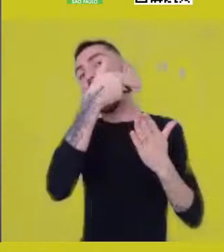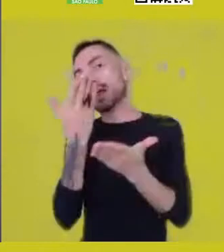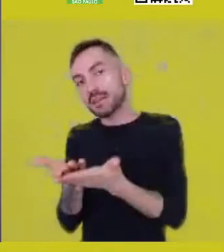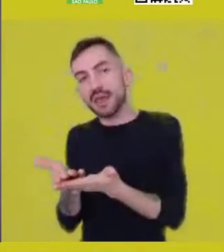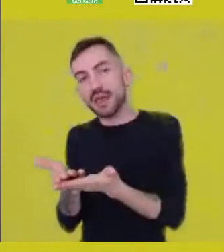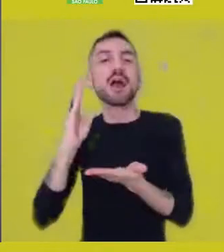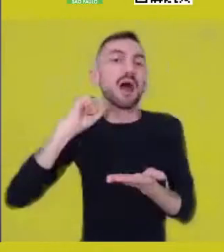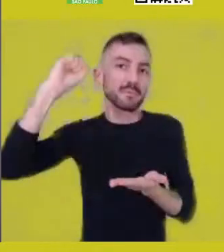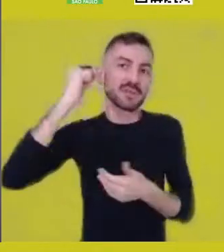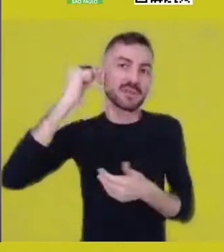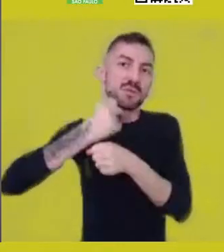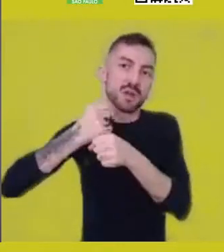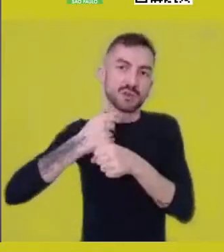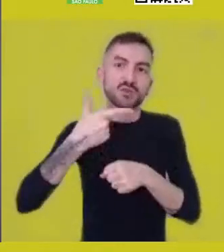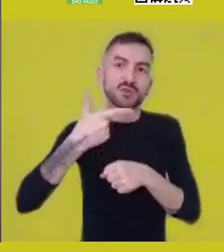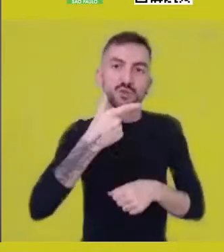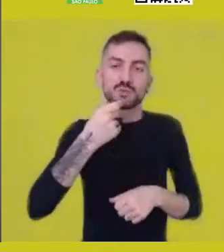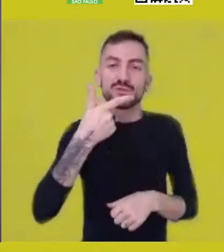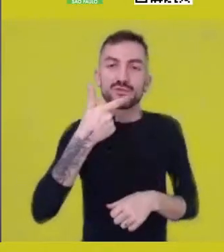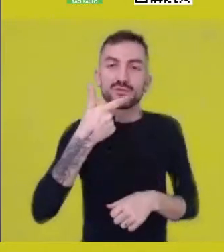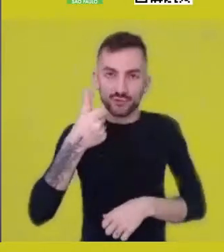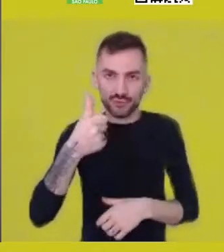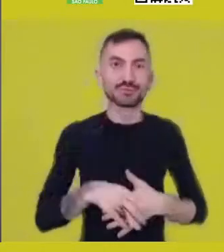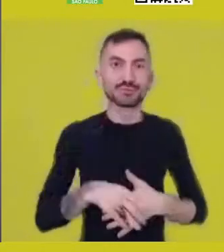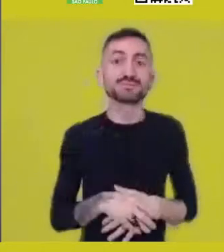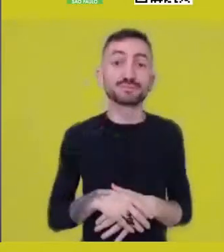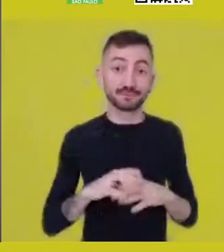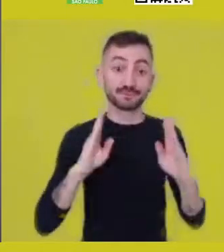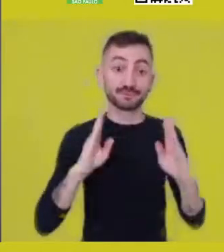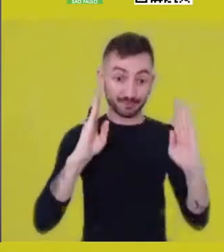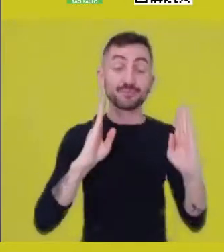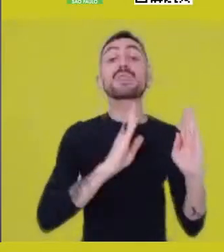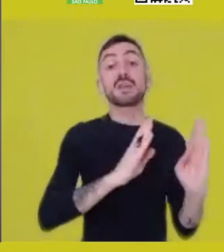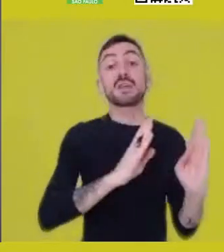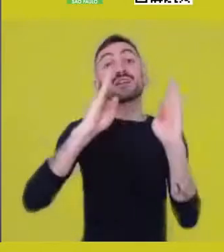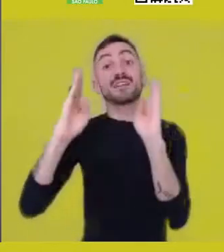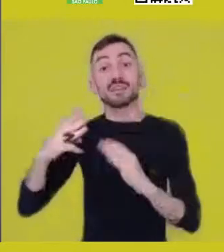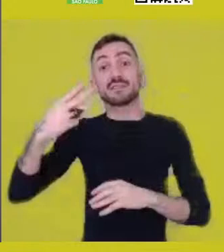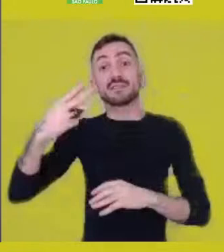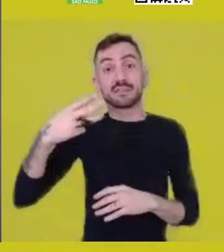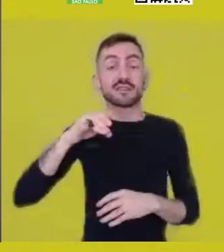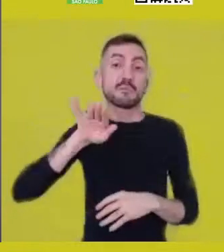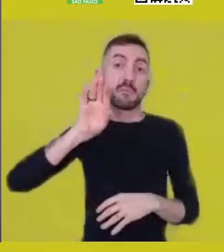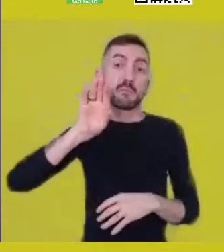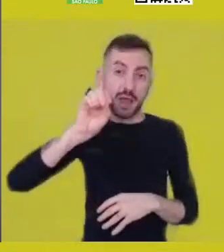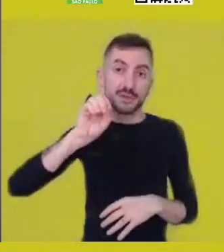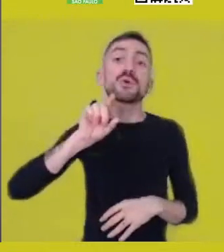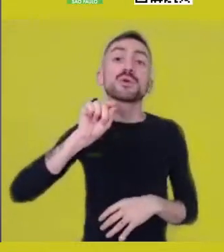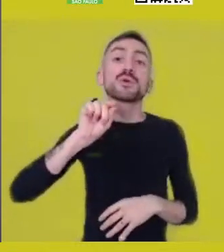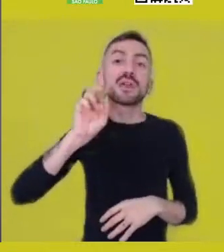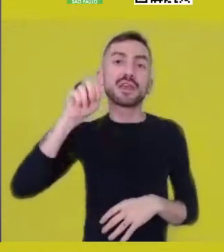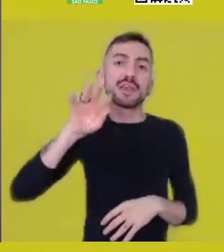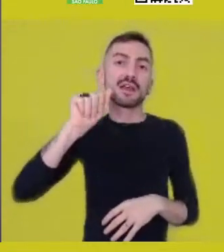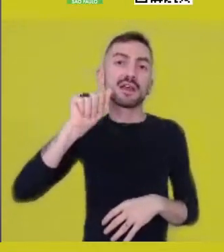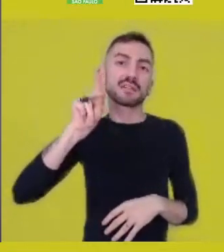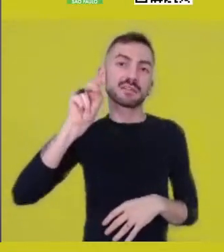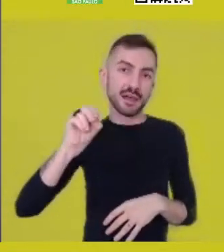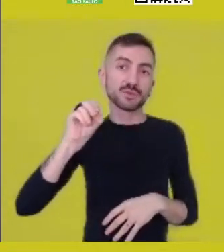In May, as a development of Cutting, there’ll be a 3rd stage, Enchanting, where the stage creation resulting from the process